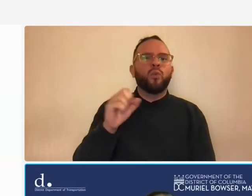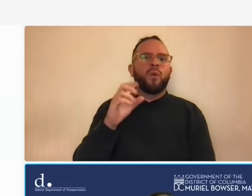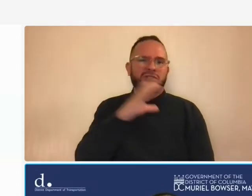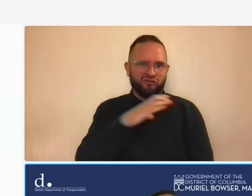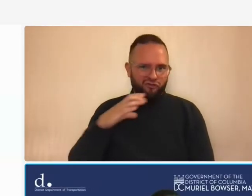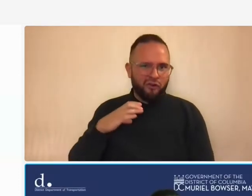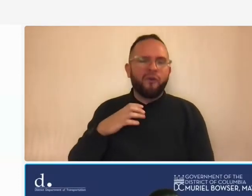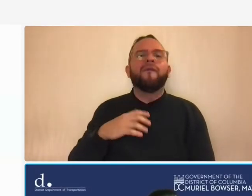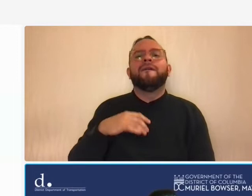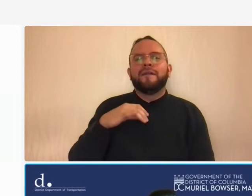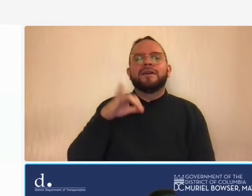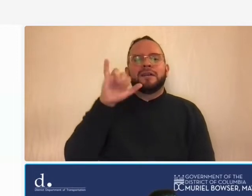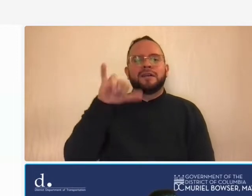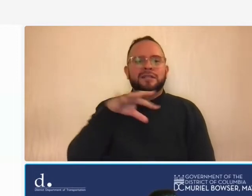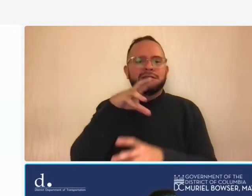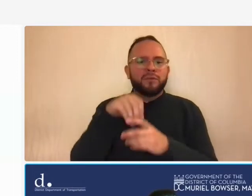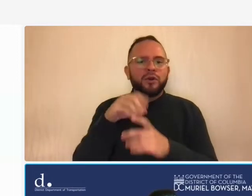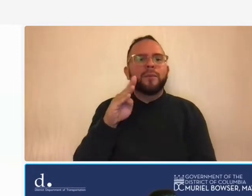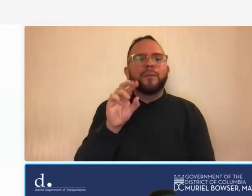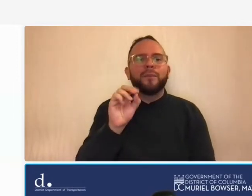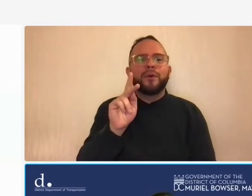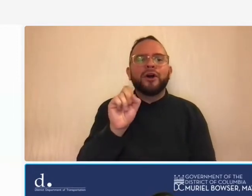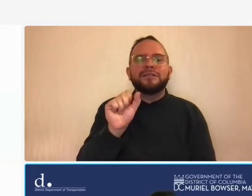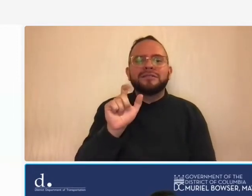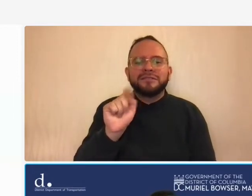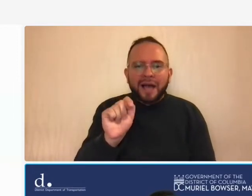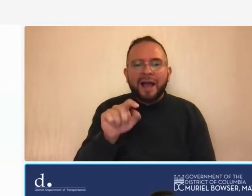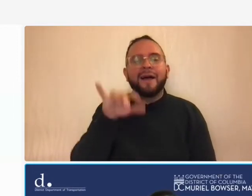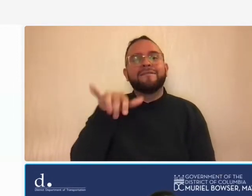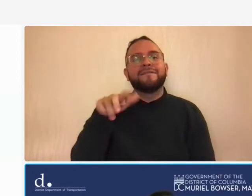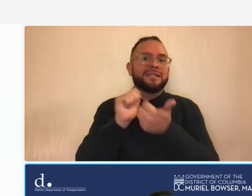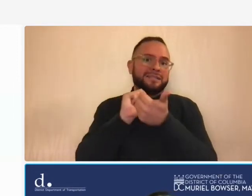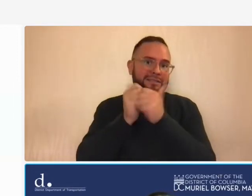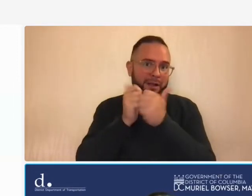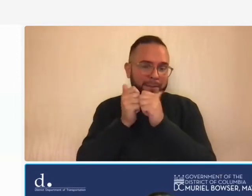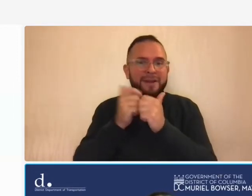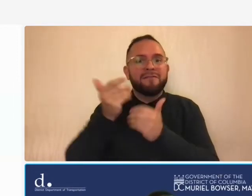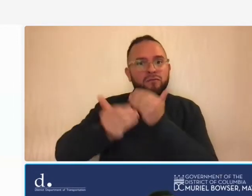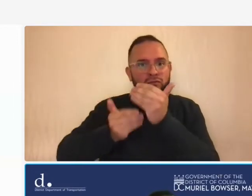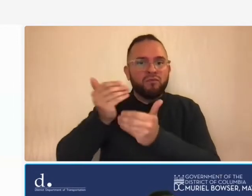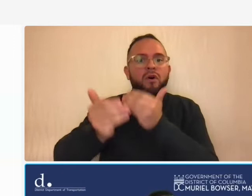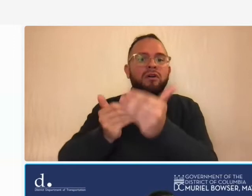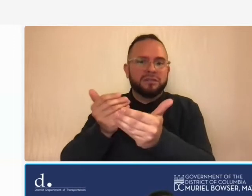the brooks act it's a competitive contract procurement process whereby consulting firms